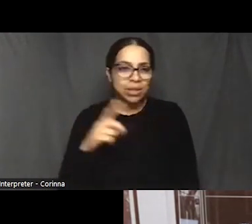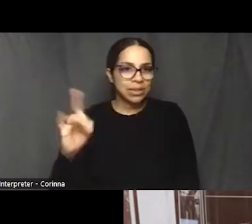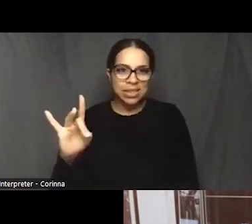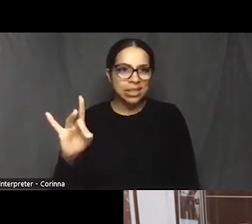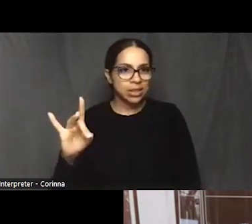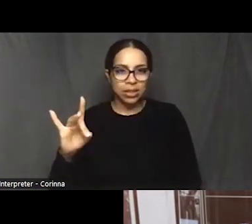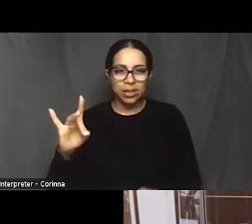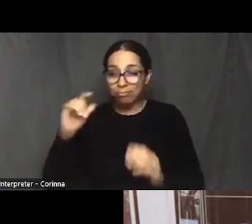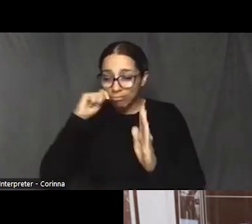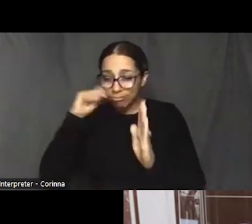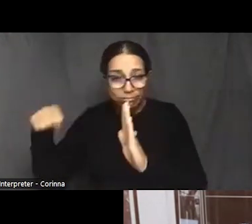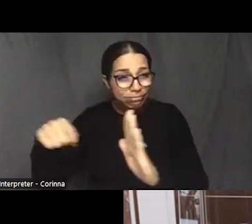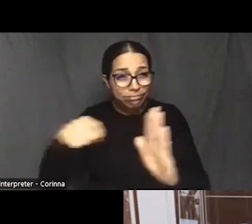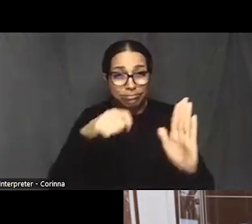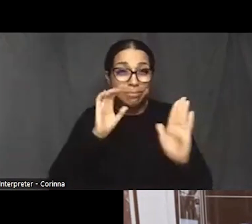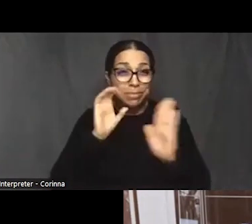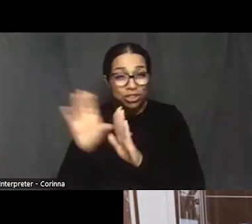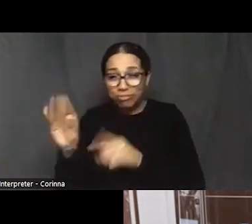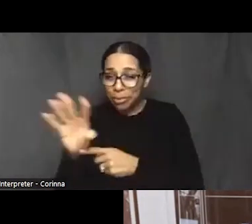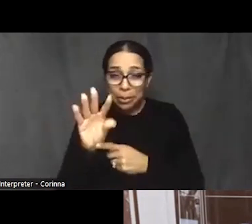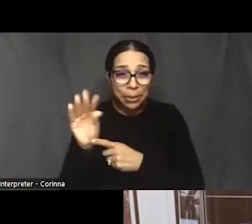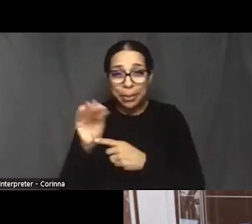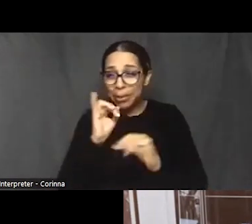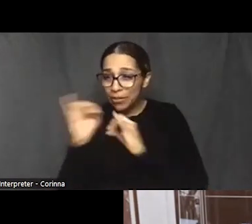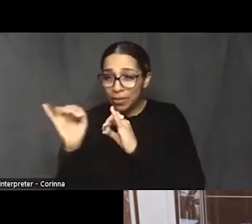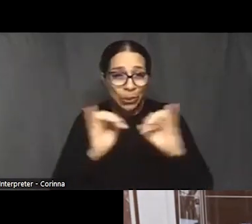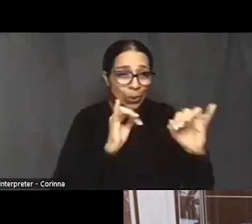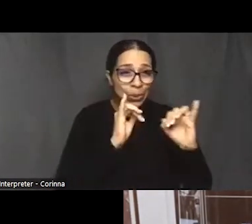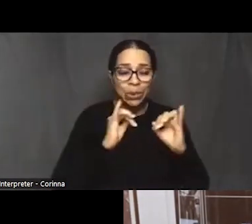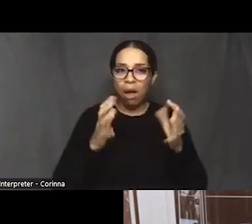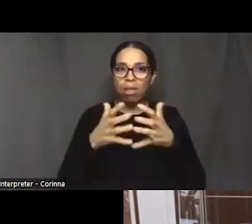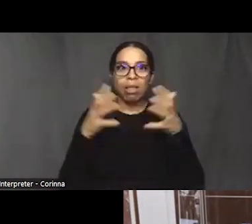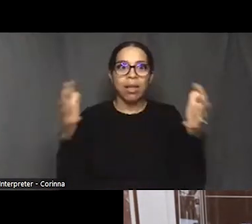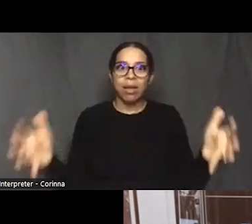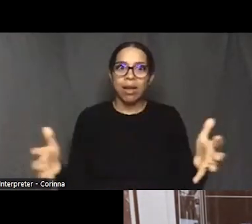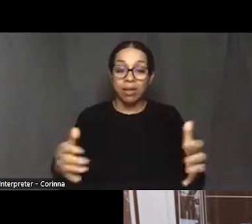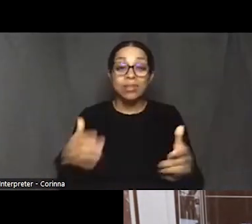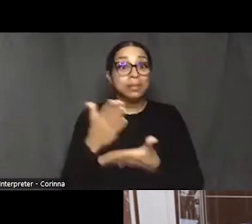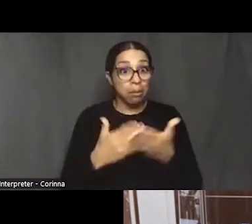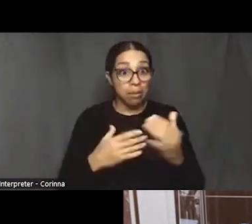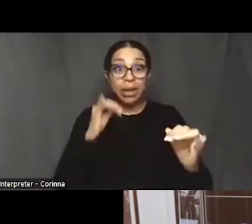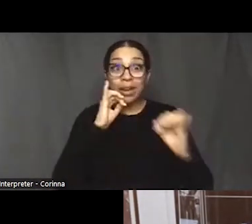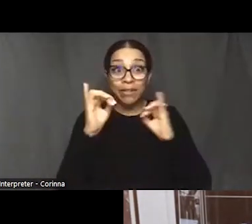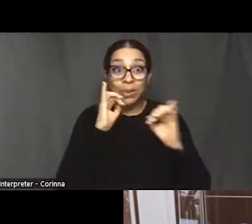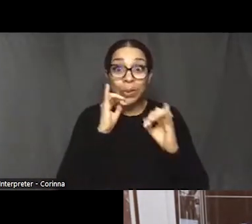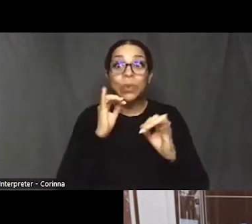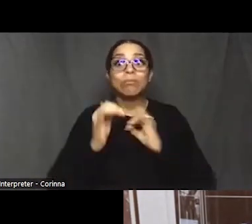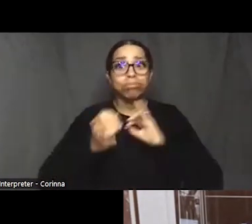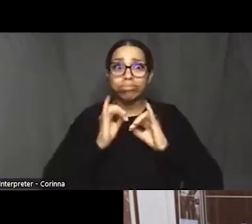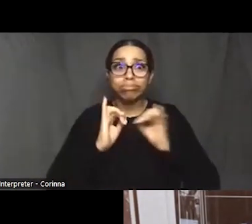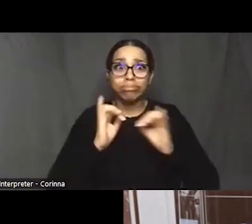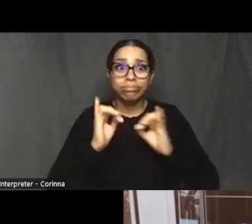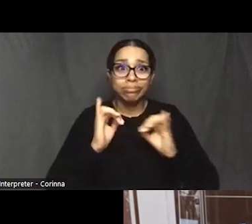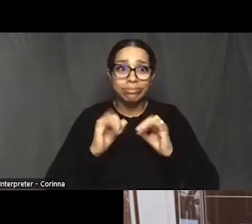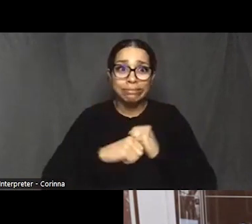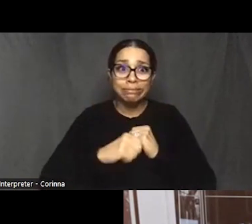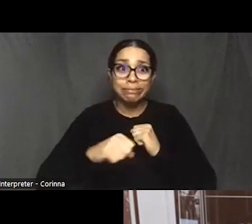And some of those interviews were very lengthy. So we had a lot of material to choose from.